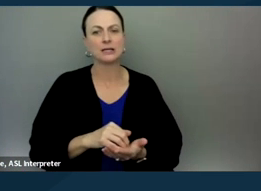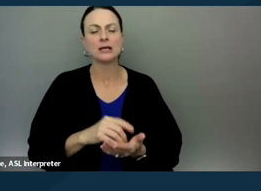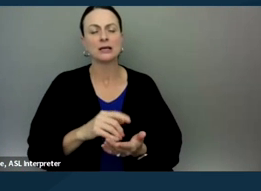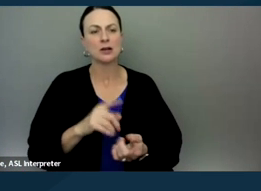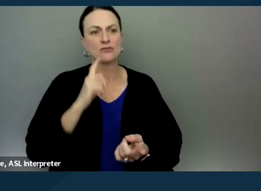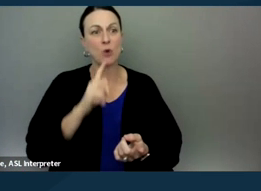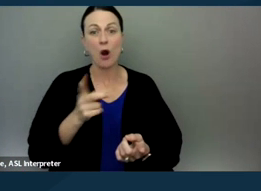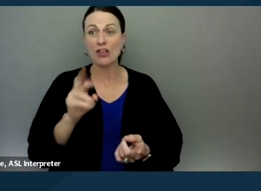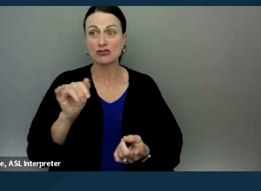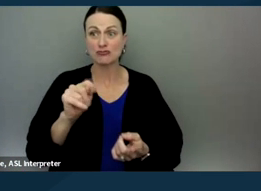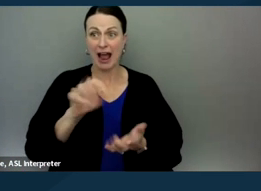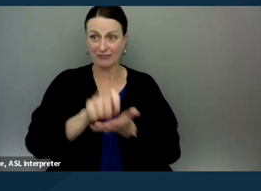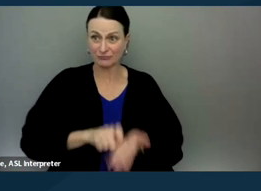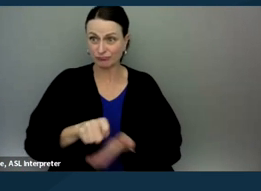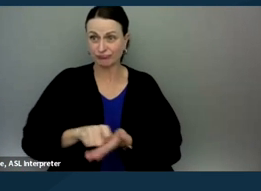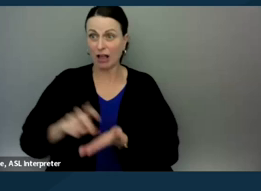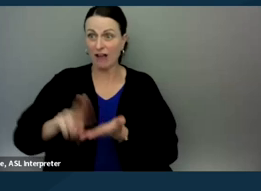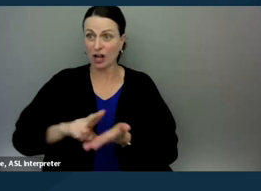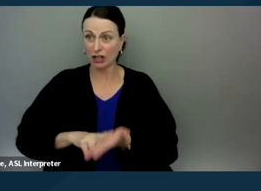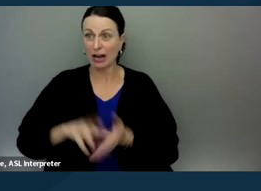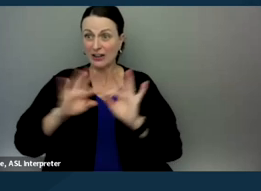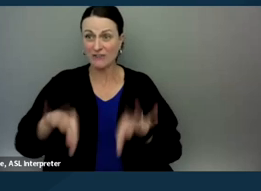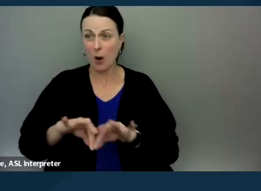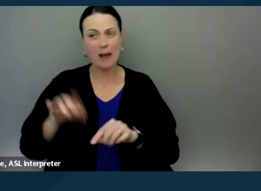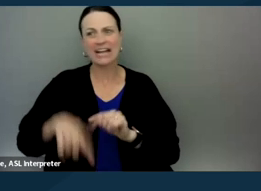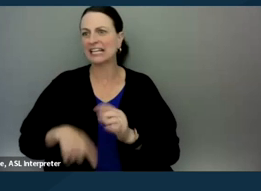the drafting of contracts and forms, cannot draft a complaint for a parent.